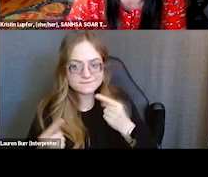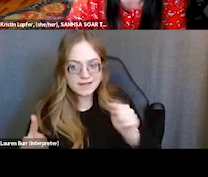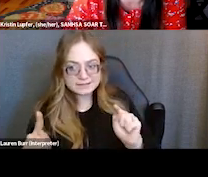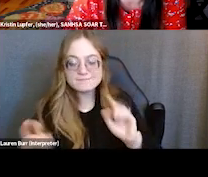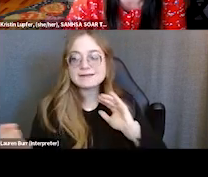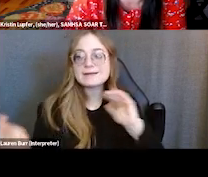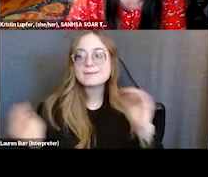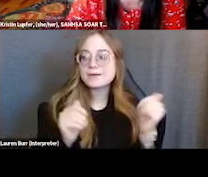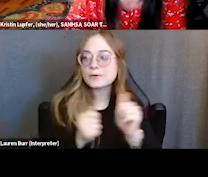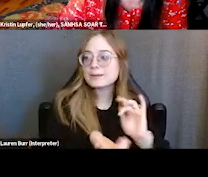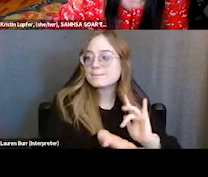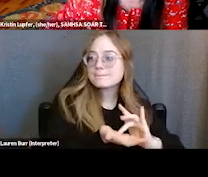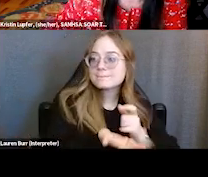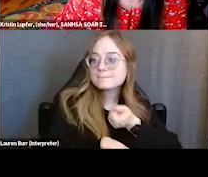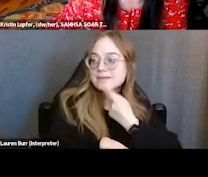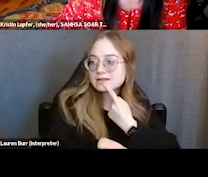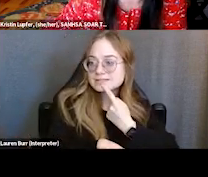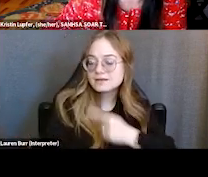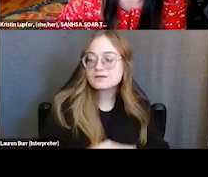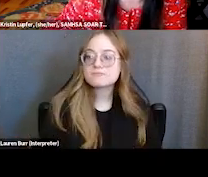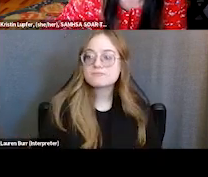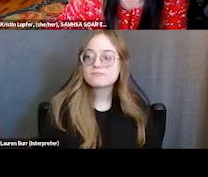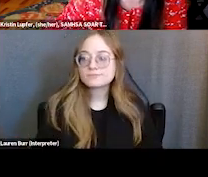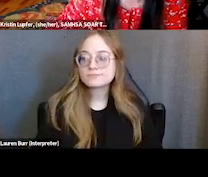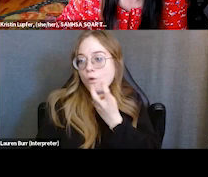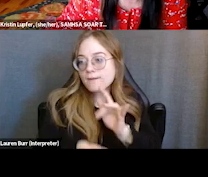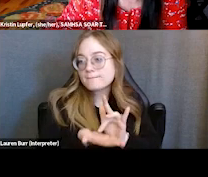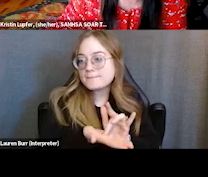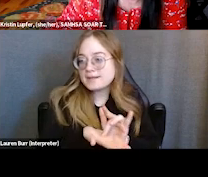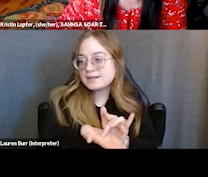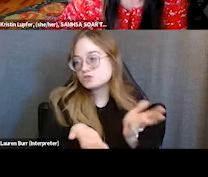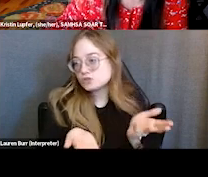or oral medication and then also, related to that is,